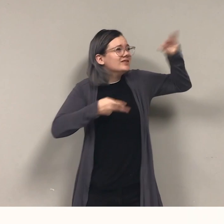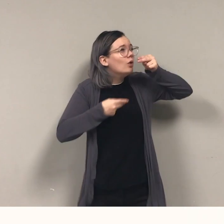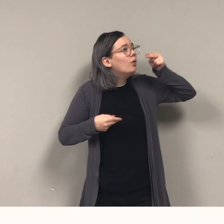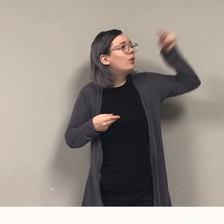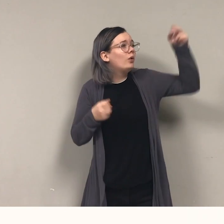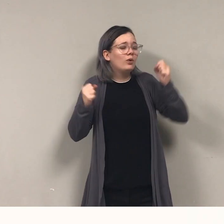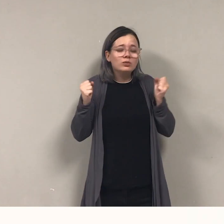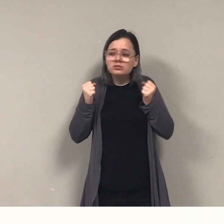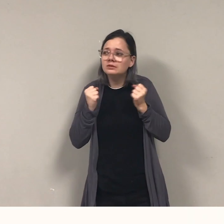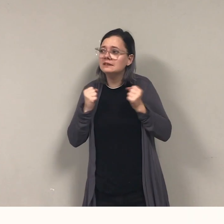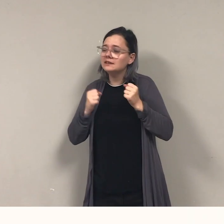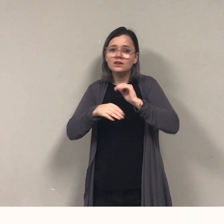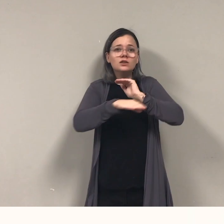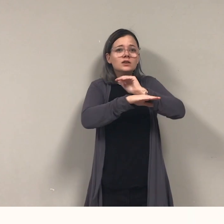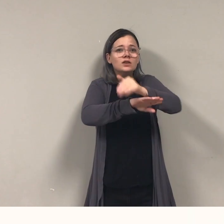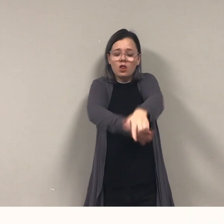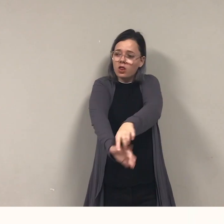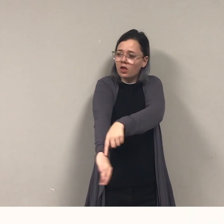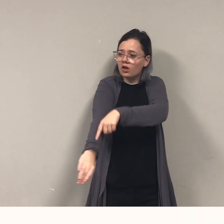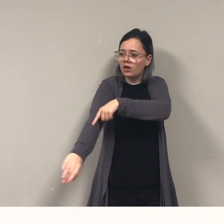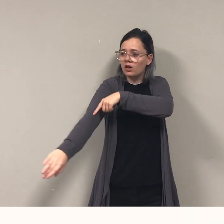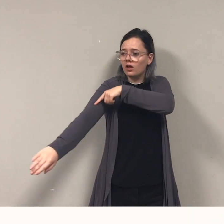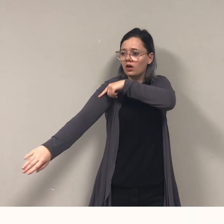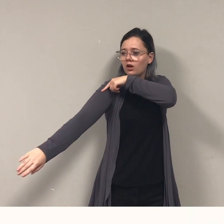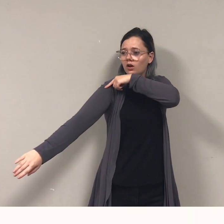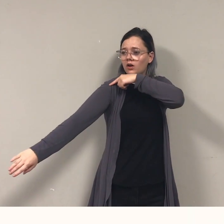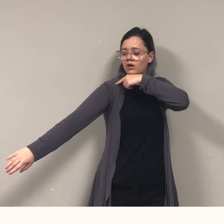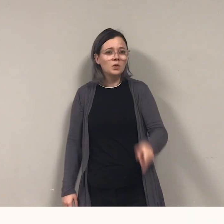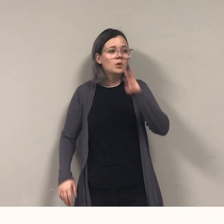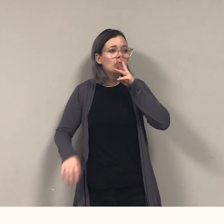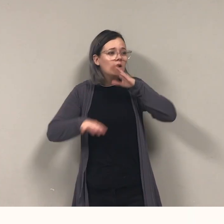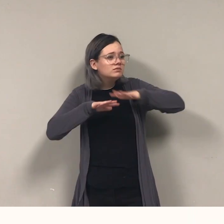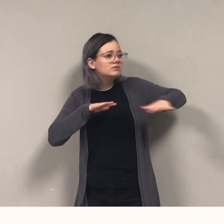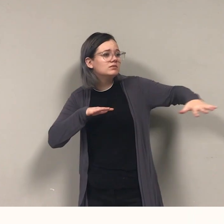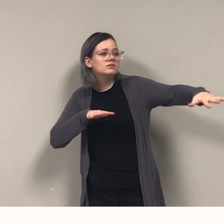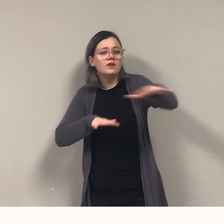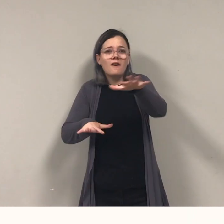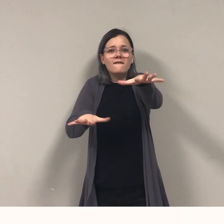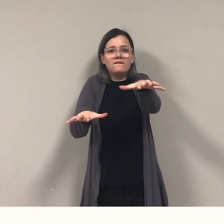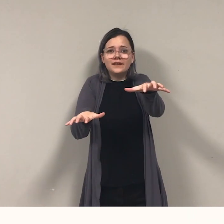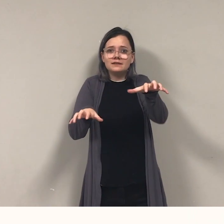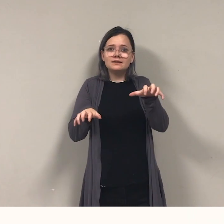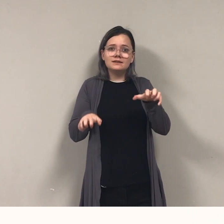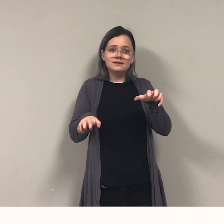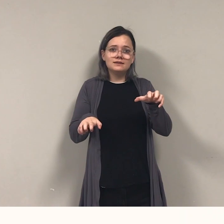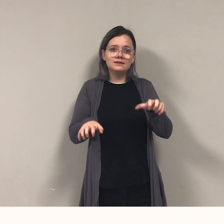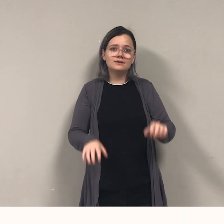Night's grow longer. Harbours freeze. Pirate gets the winter blues,